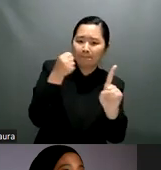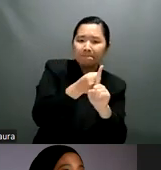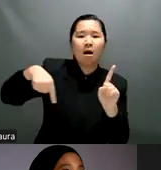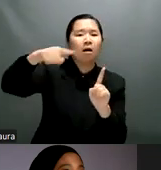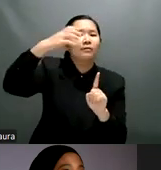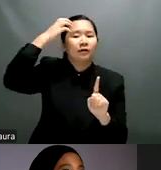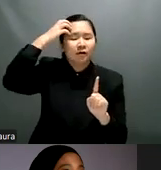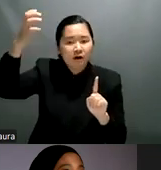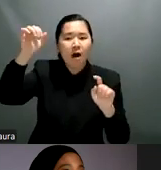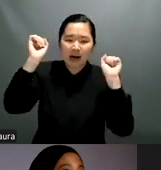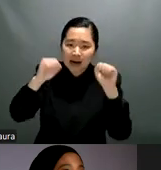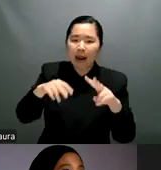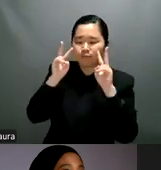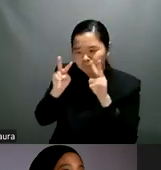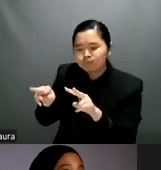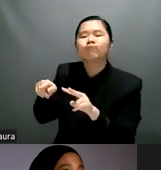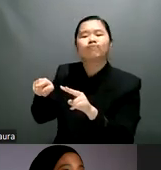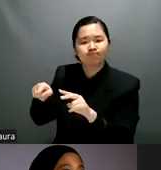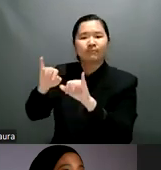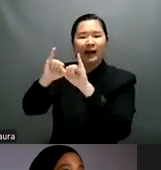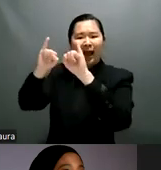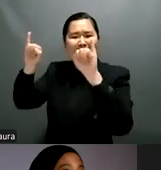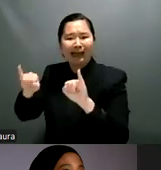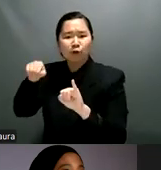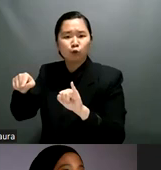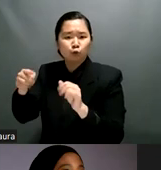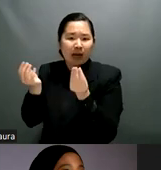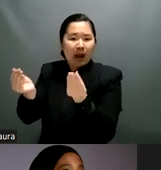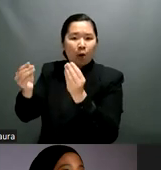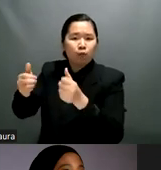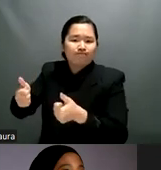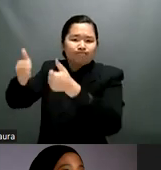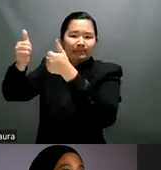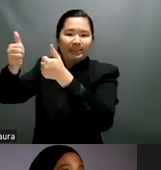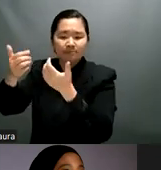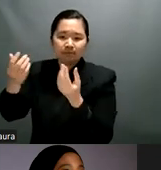there are any other questions that we can answer afterwards to make it a little bit interactive